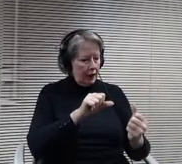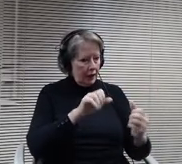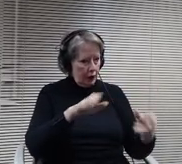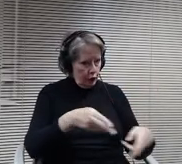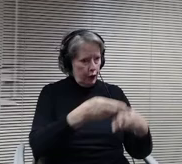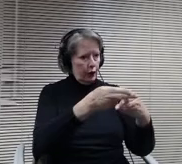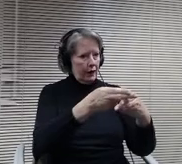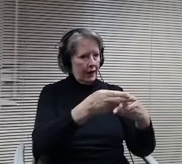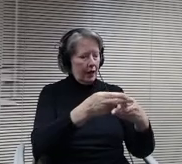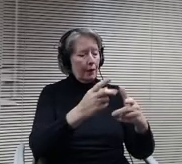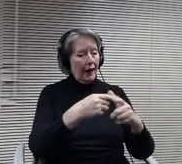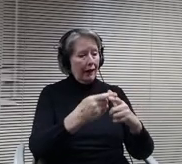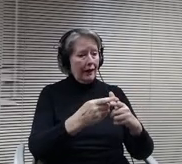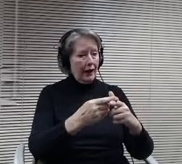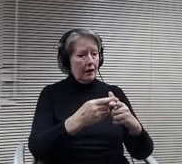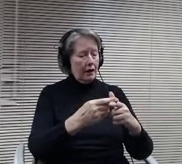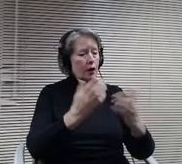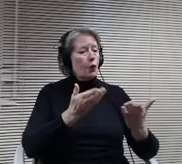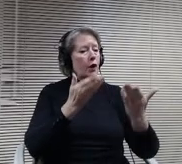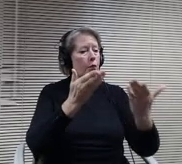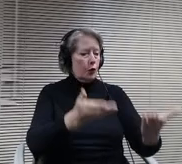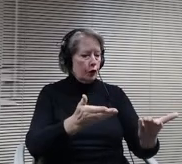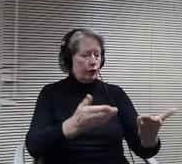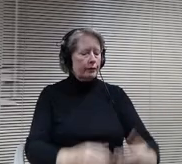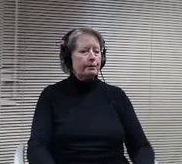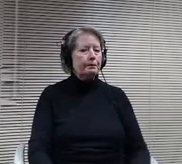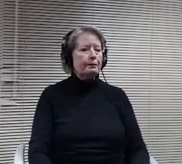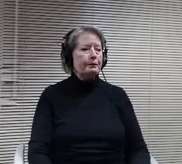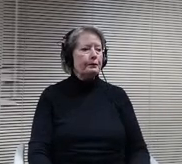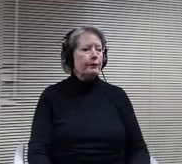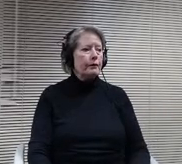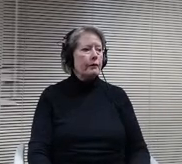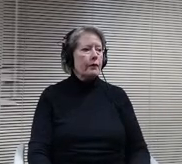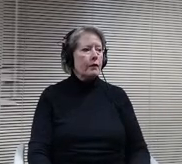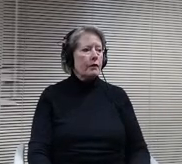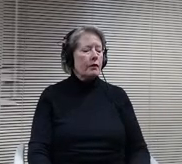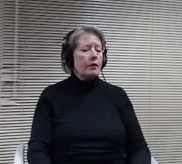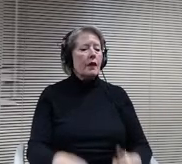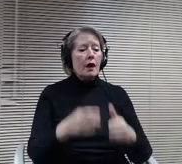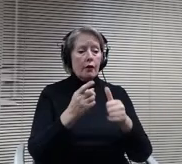I have a motion, so the first item is fixing the date, time